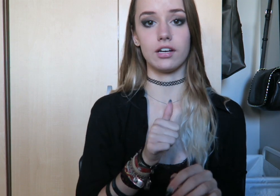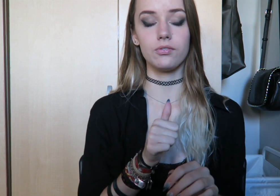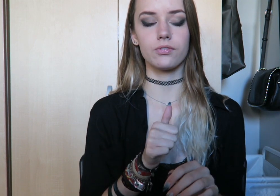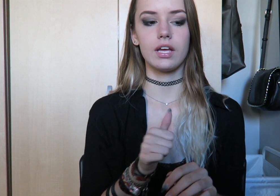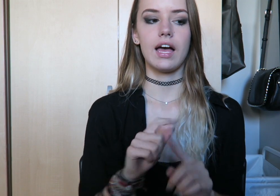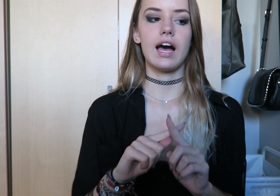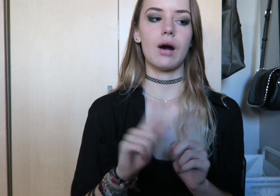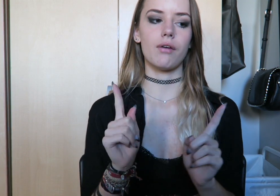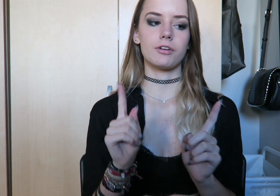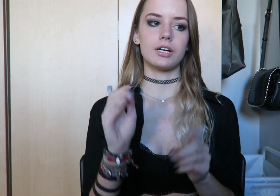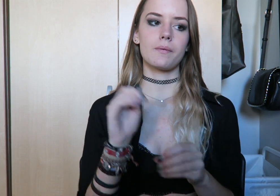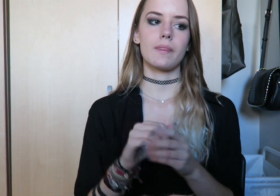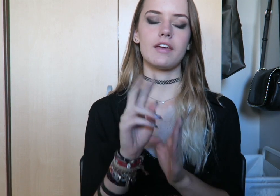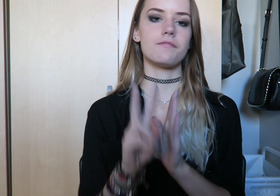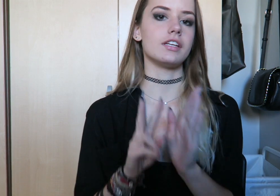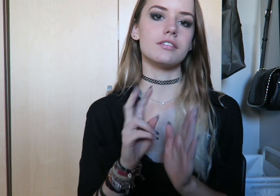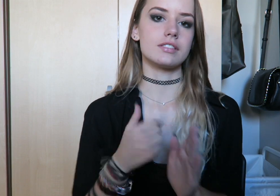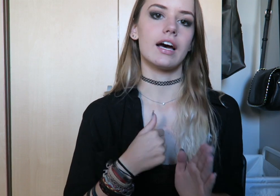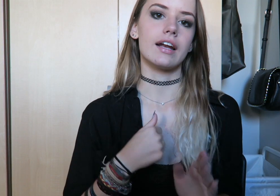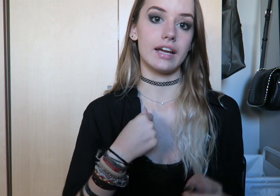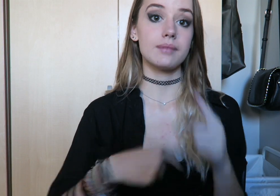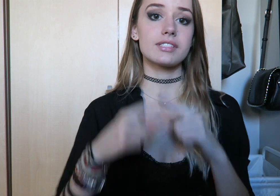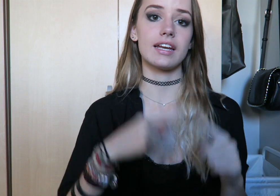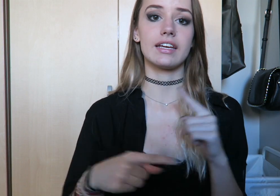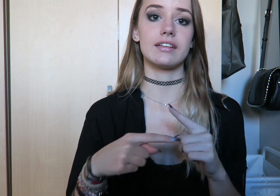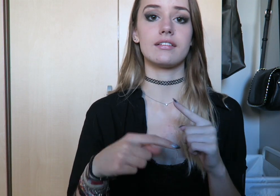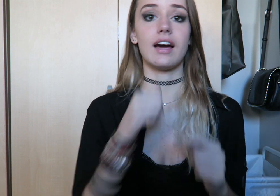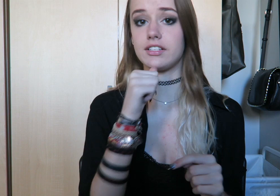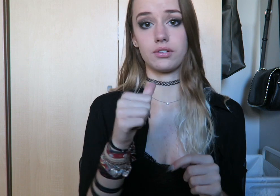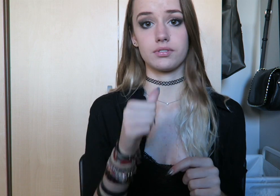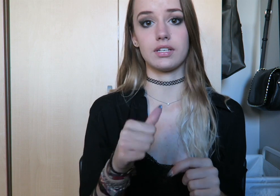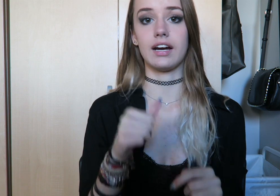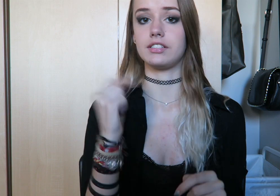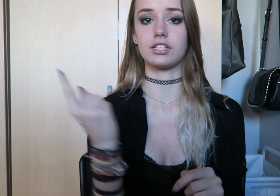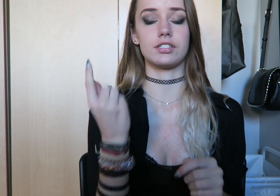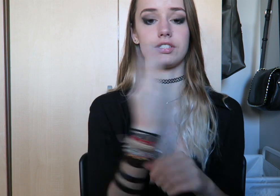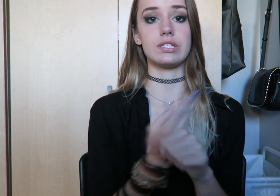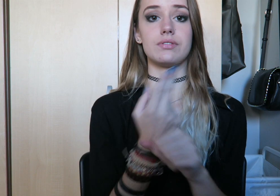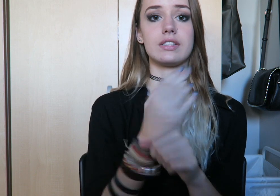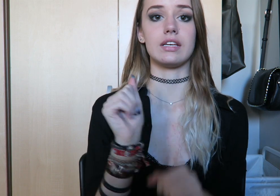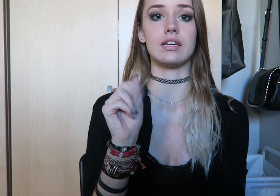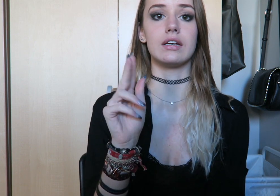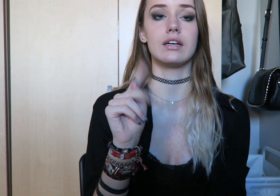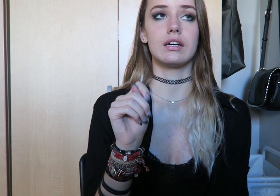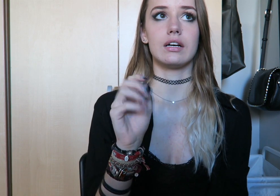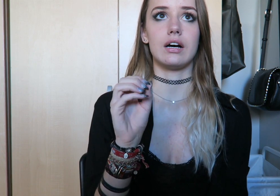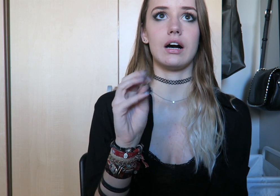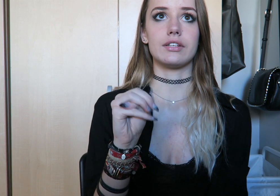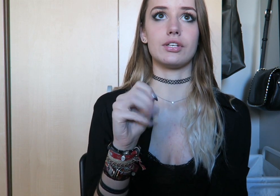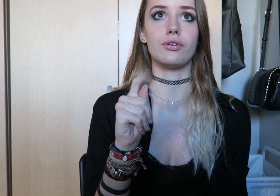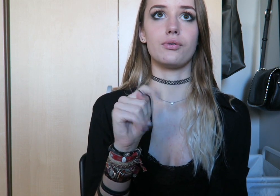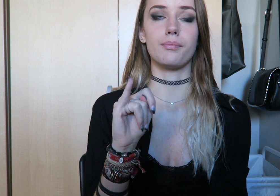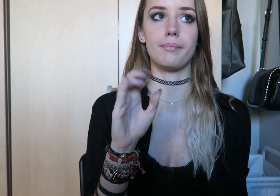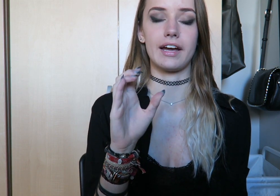however, in videos that I am signing in, I don't. I just use the 'Automatic Closed Captions.'